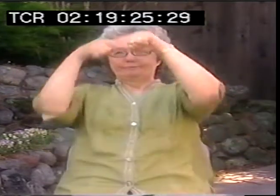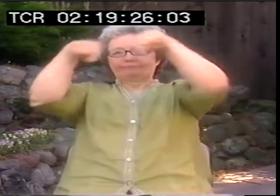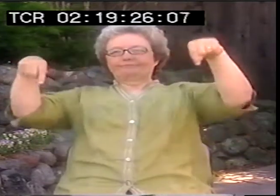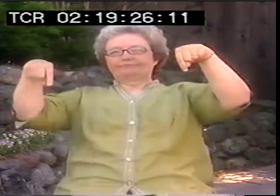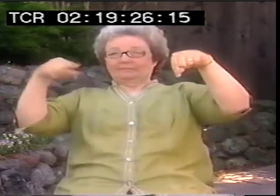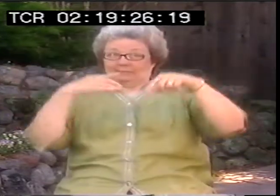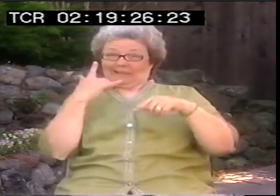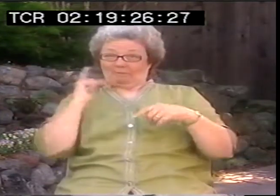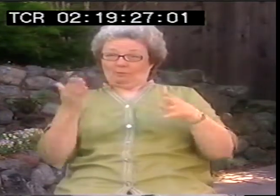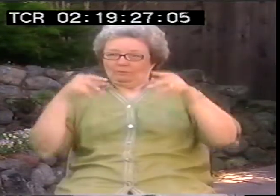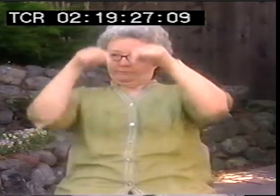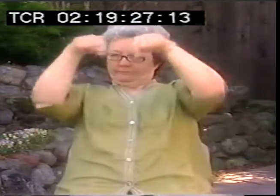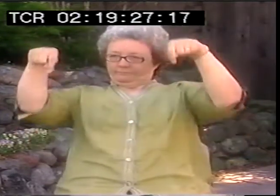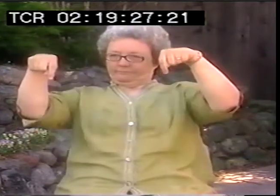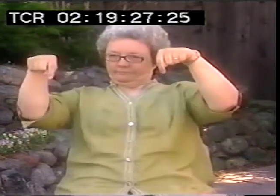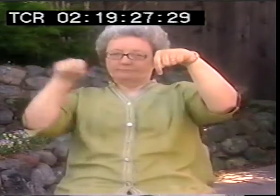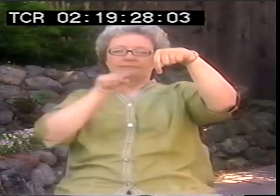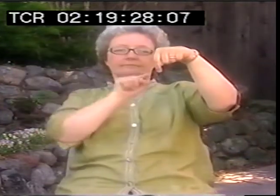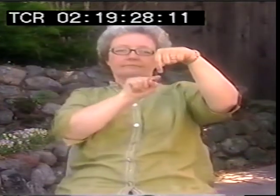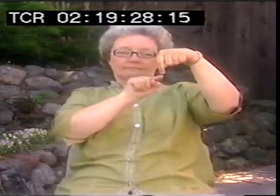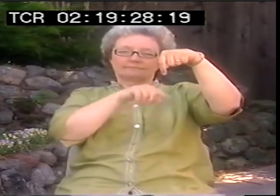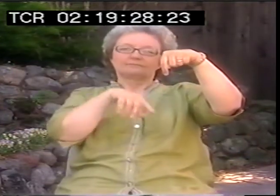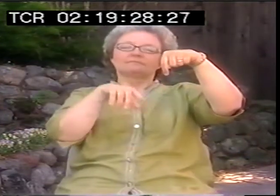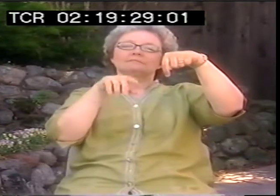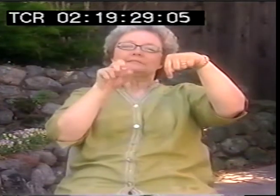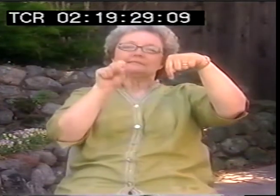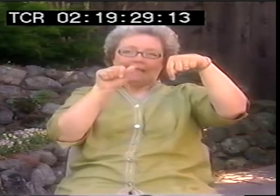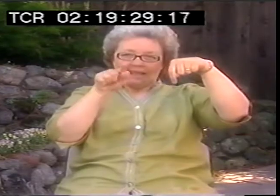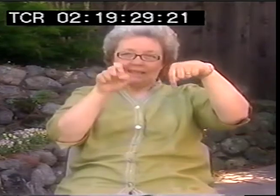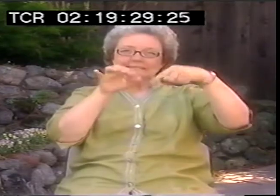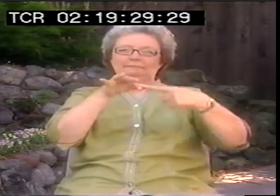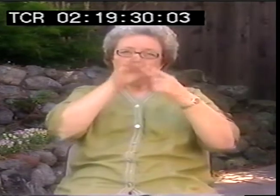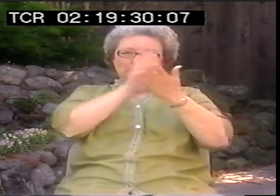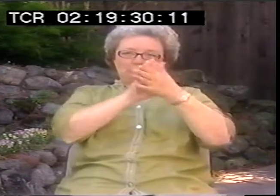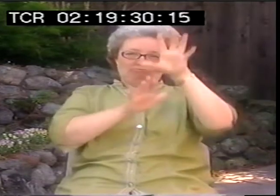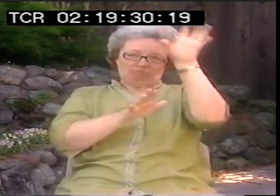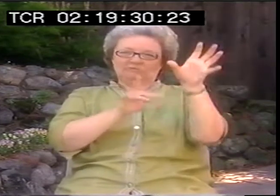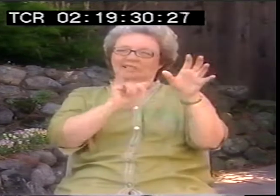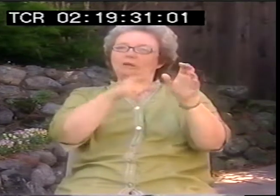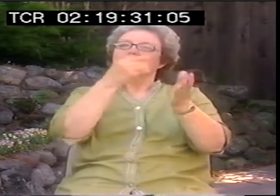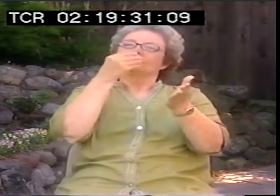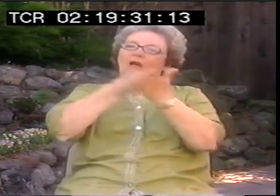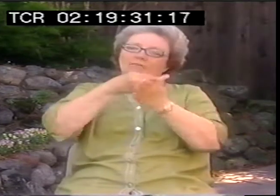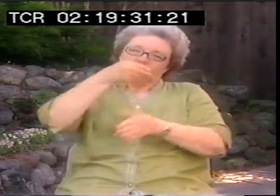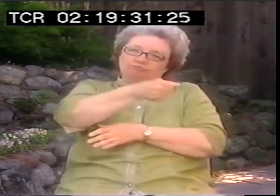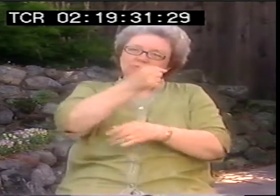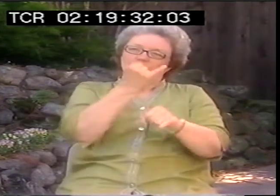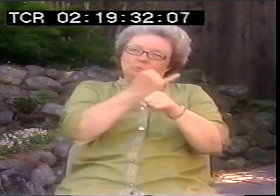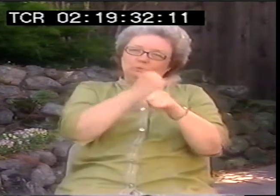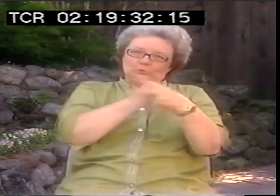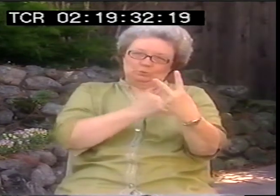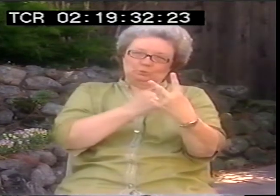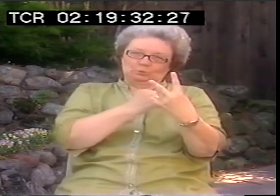So the California School for the Deaf actually split in two. There was a state sponsored school for the deaf that was paid through state moneys